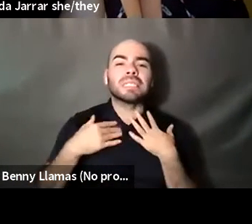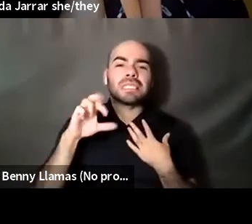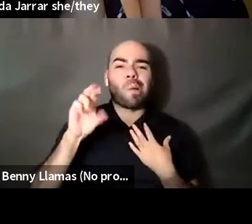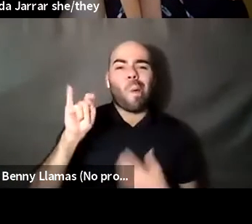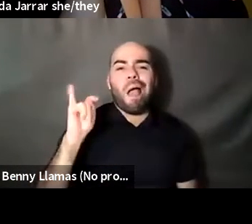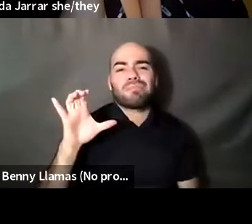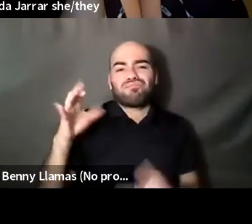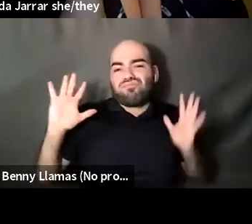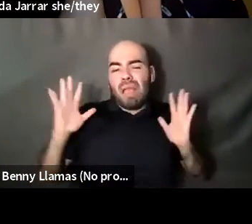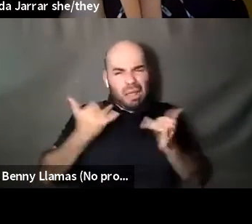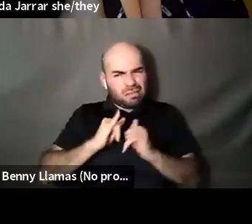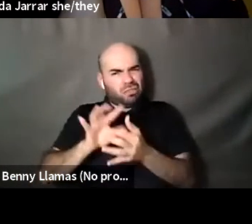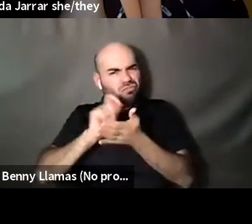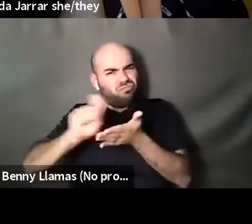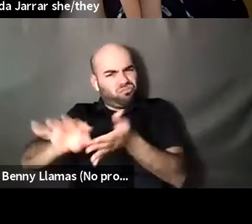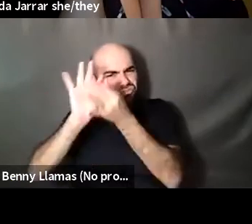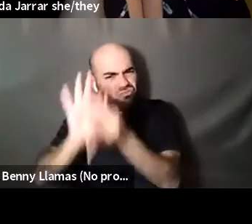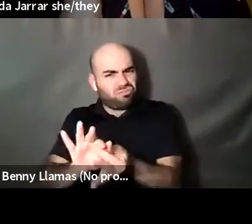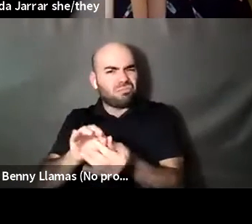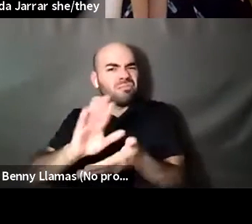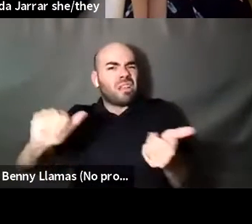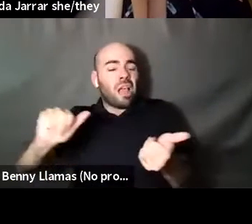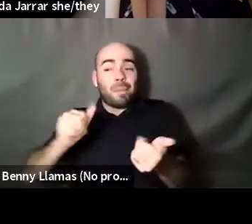Brontez Purnell: It's something you may or may not Nahshon Anderson: Want to jerk off to so